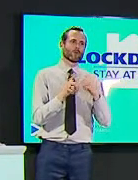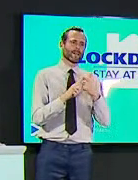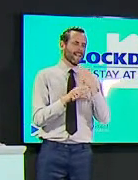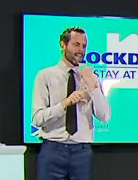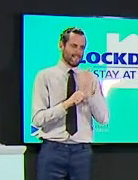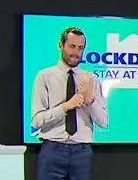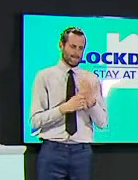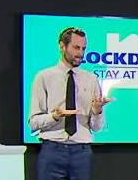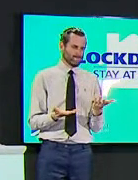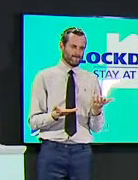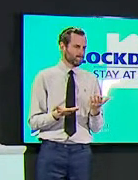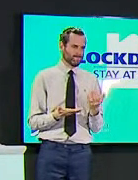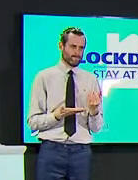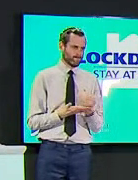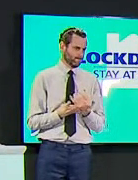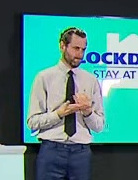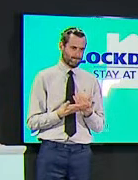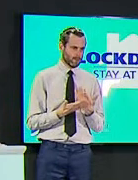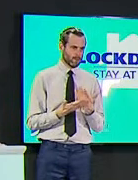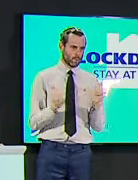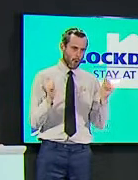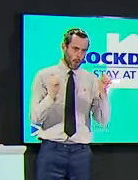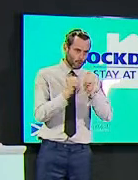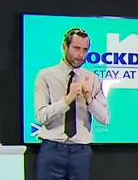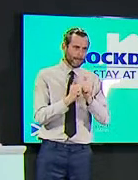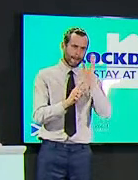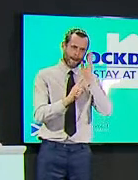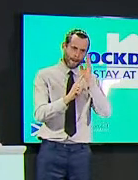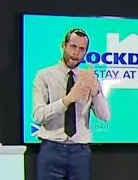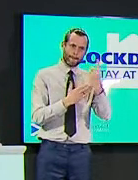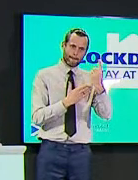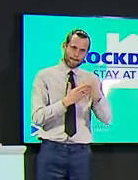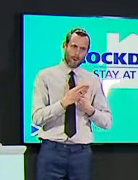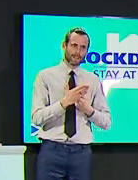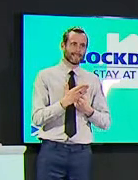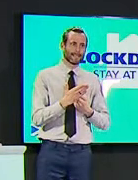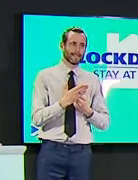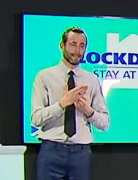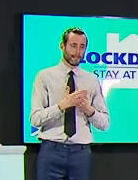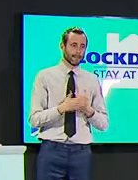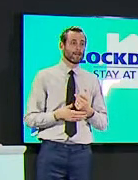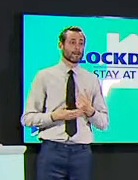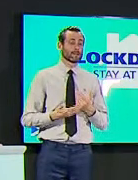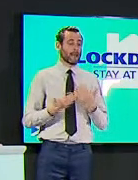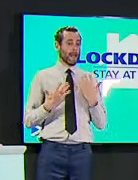um on coronavirus policy and he's claiming that it's making the uk look like a dysfunctional state